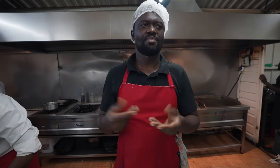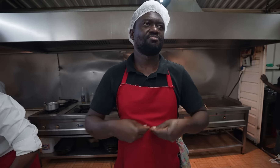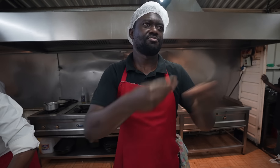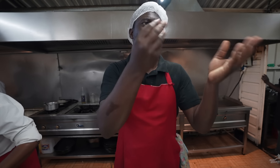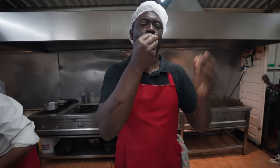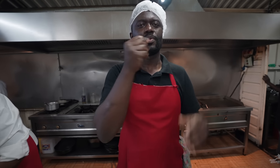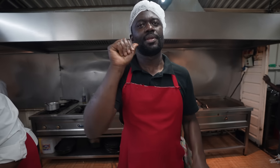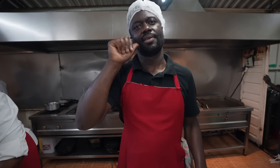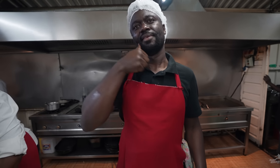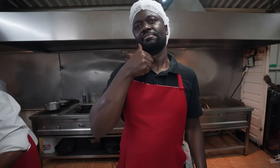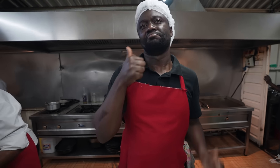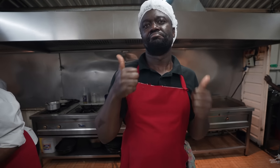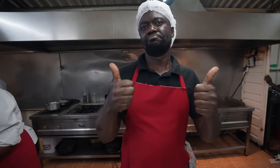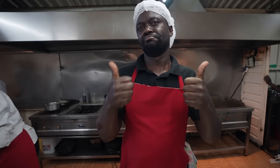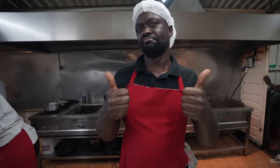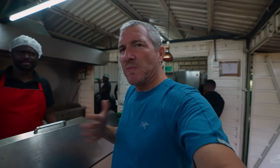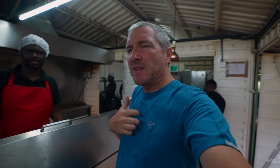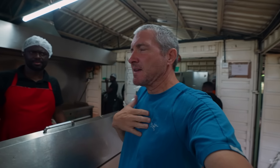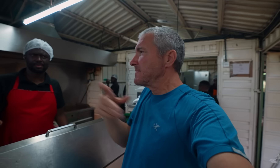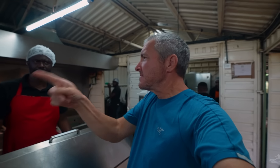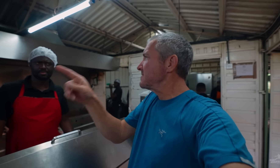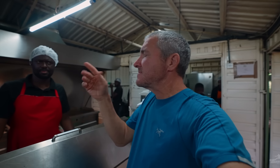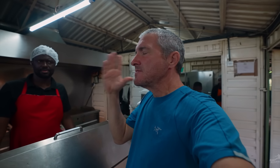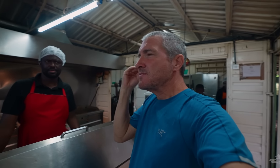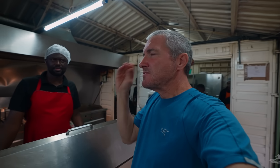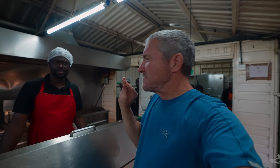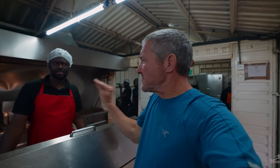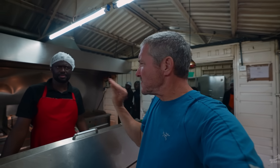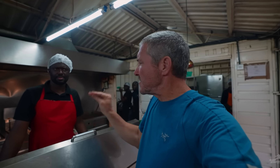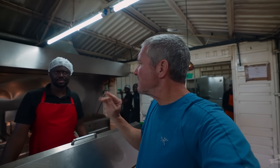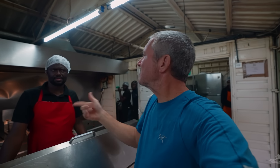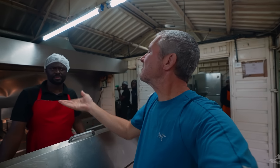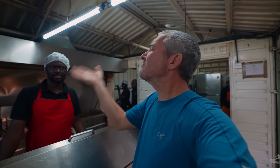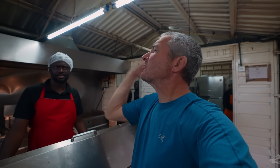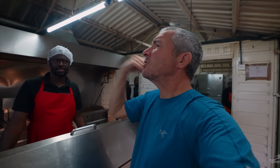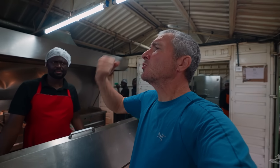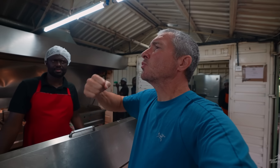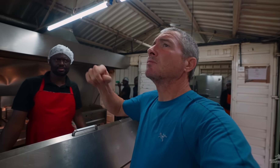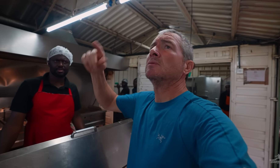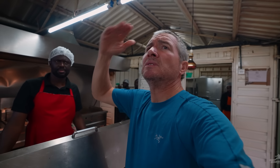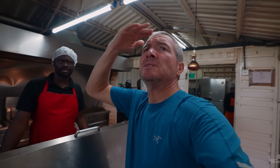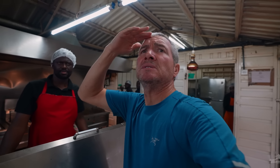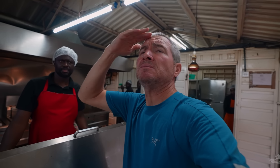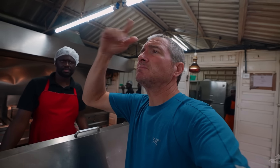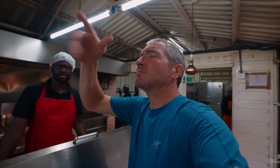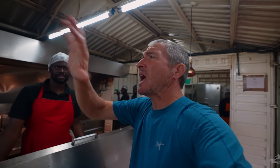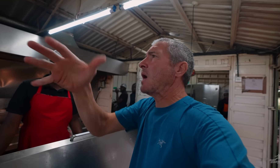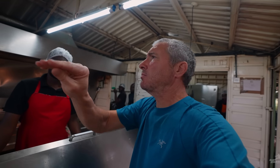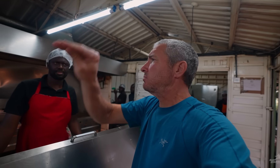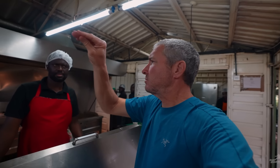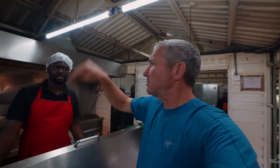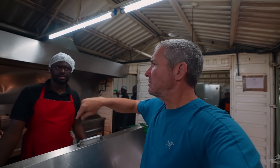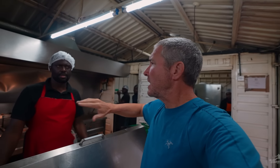It’s nice to serve food to customers. I'm happy that the hearing staff taught you how to cook. How did you get a job here?